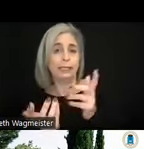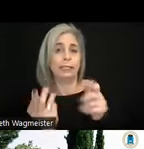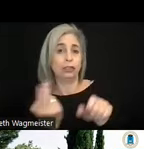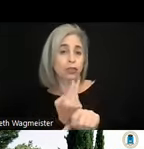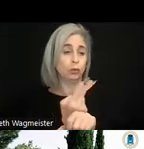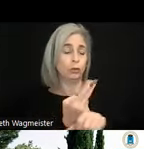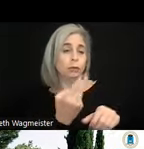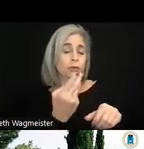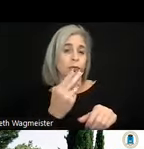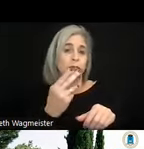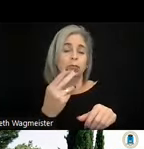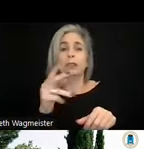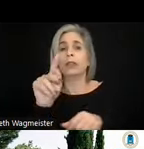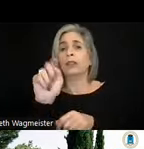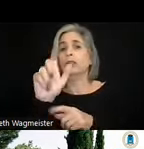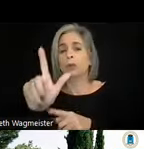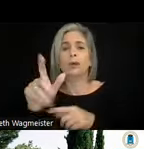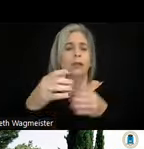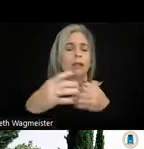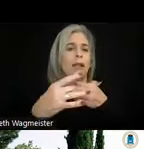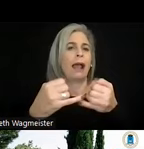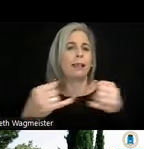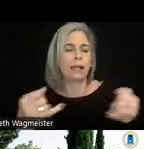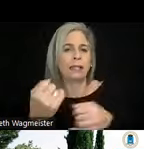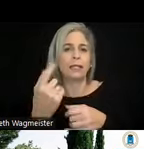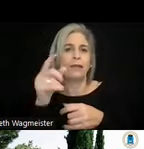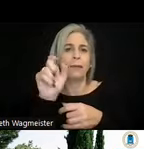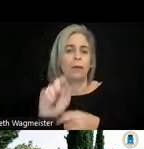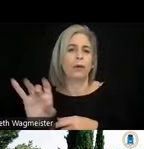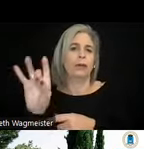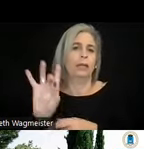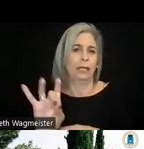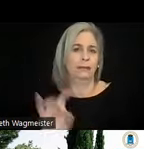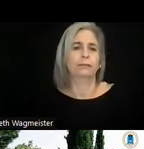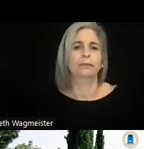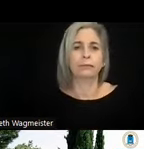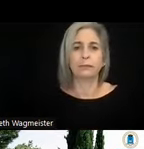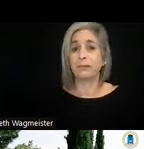you're going to meet with ease 11.9. >> SUSANNA LAURIN: Thank you. Another